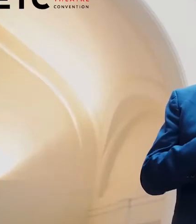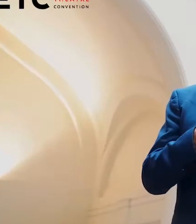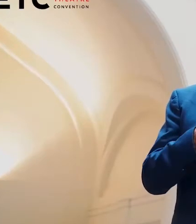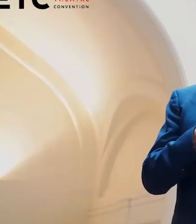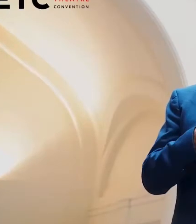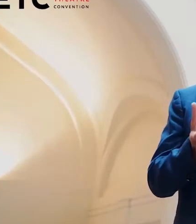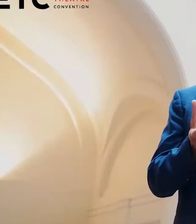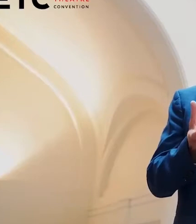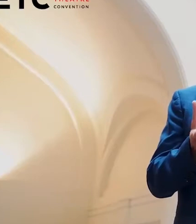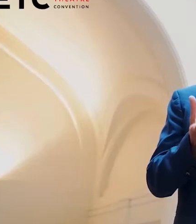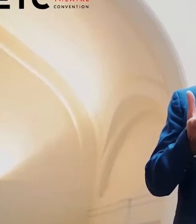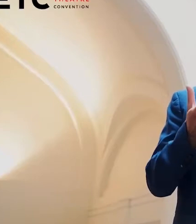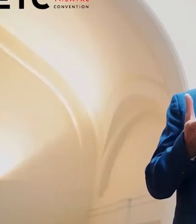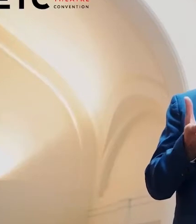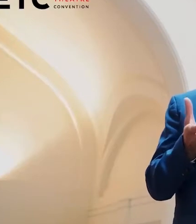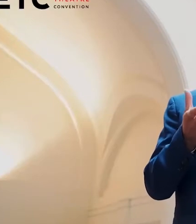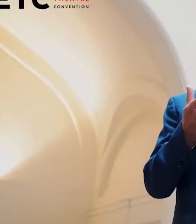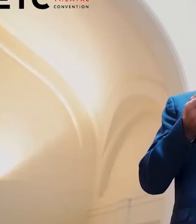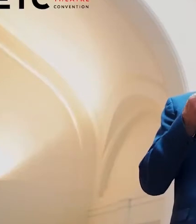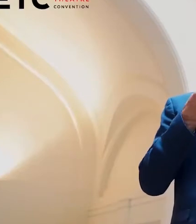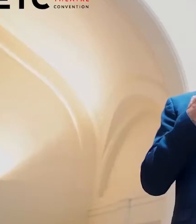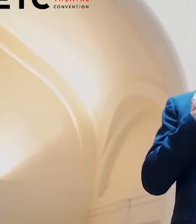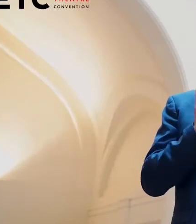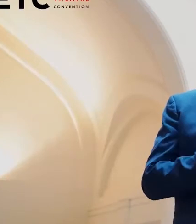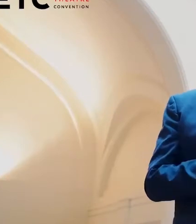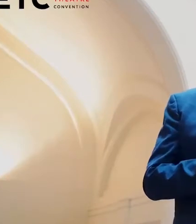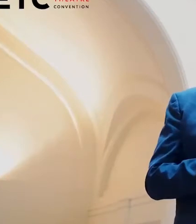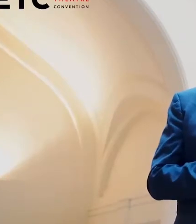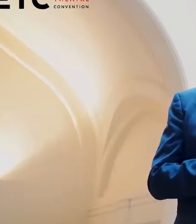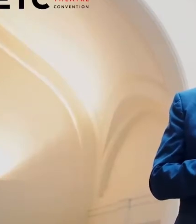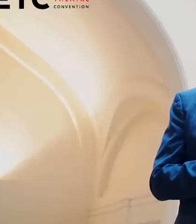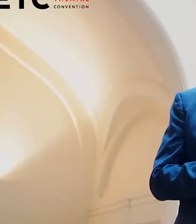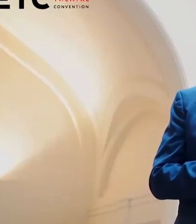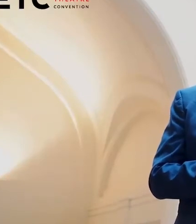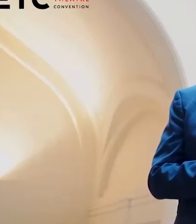In order to help us achieve these goals,